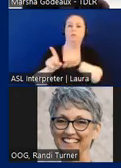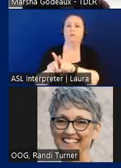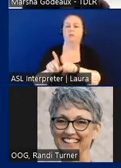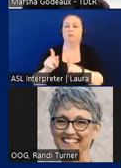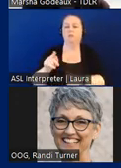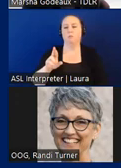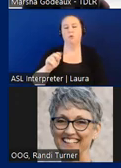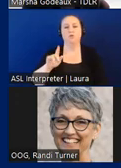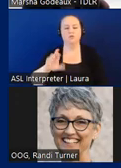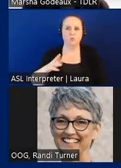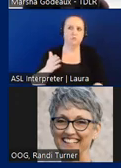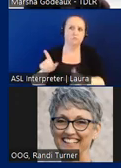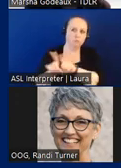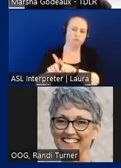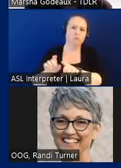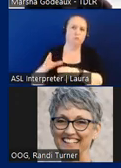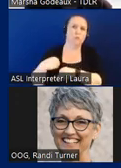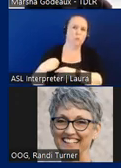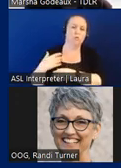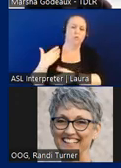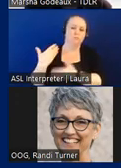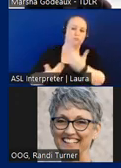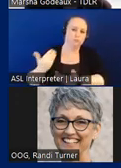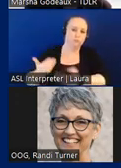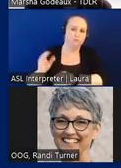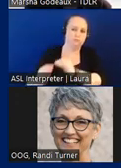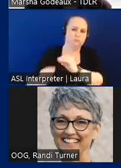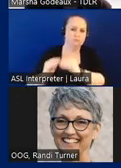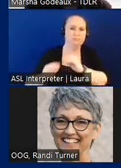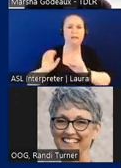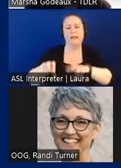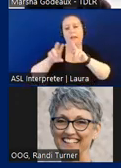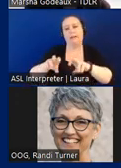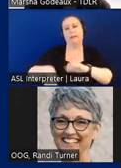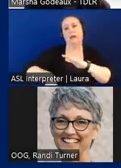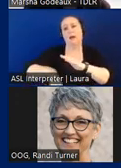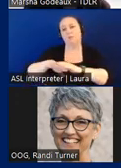corrections made prosecutors can assess up to five thousand dollars per day per violation